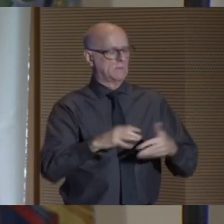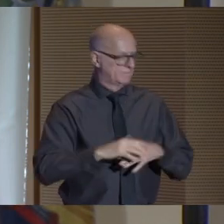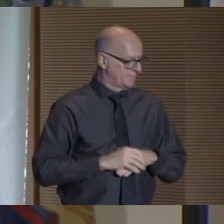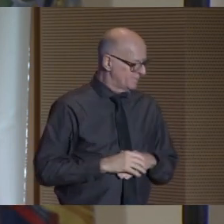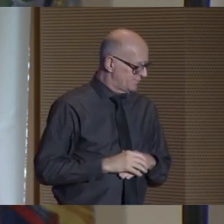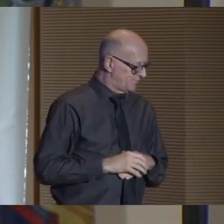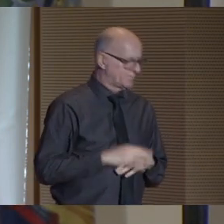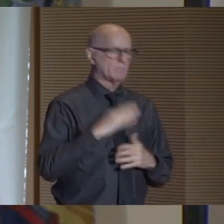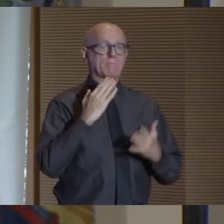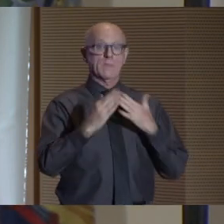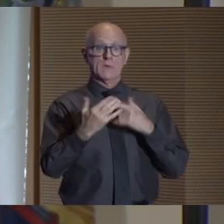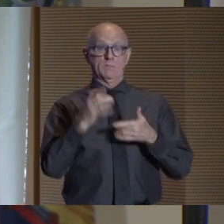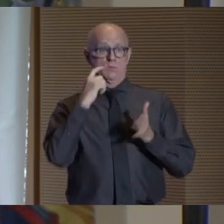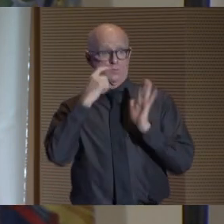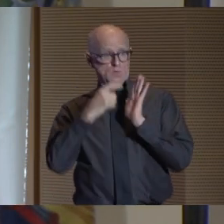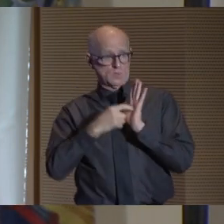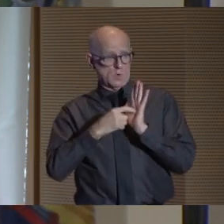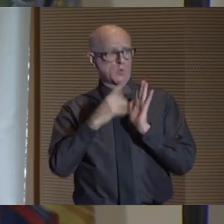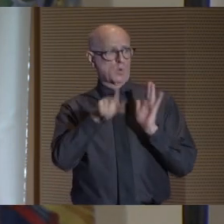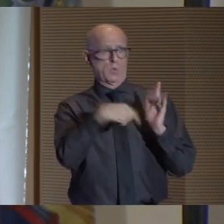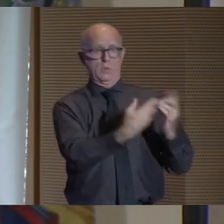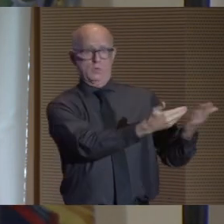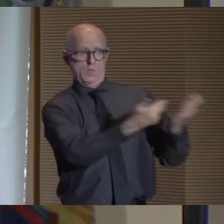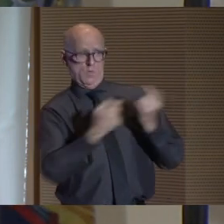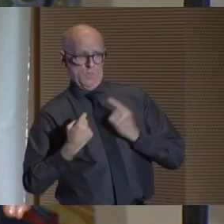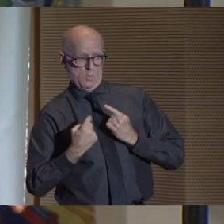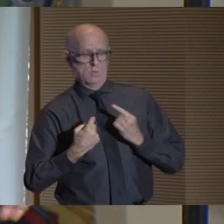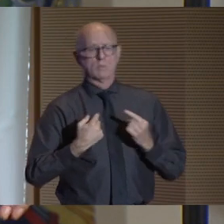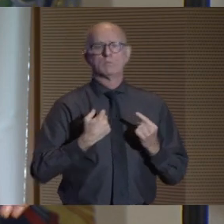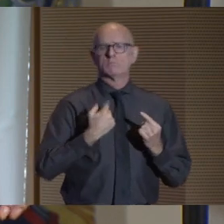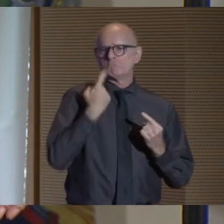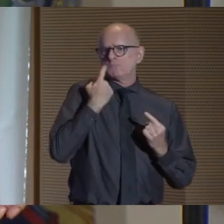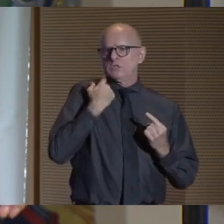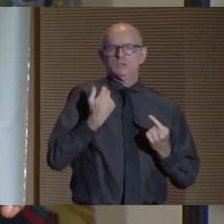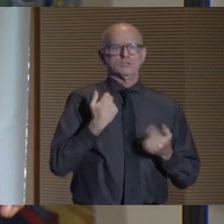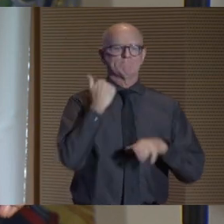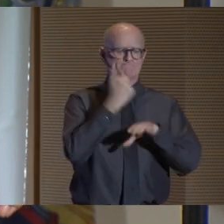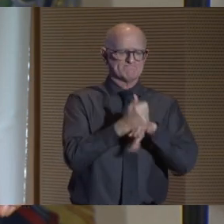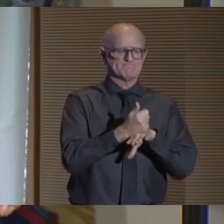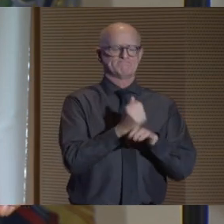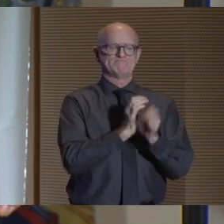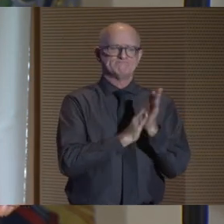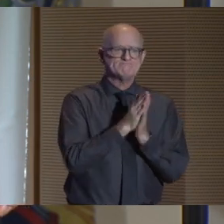As you may have already noticed during your way in today, we have just launched an ambitious